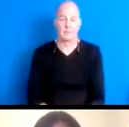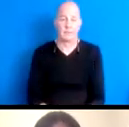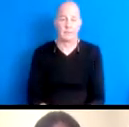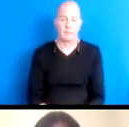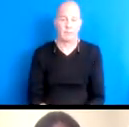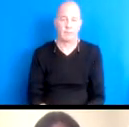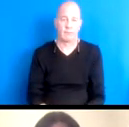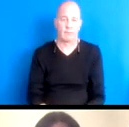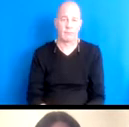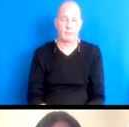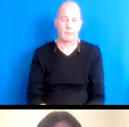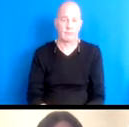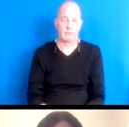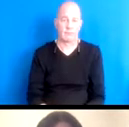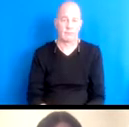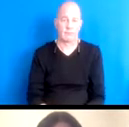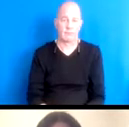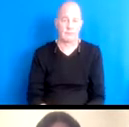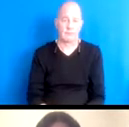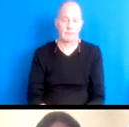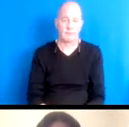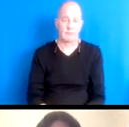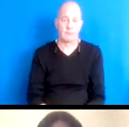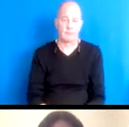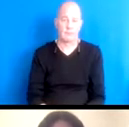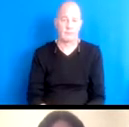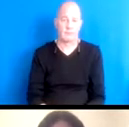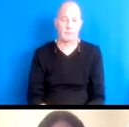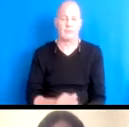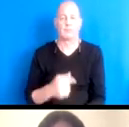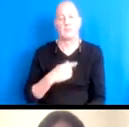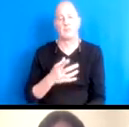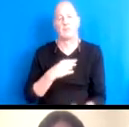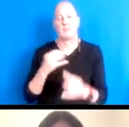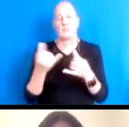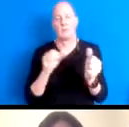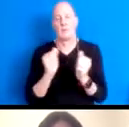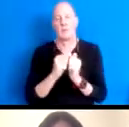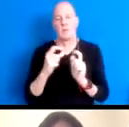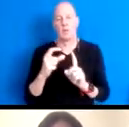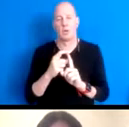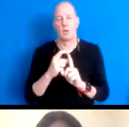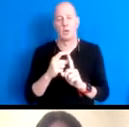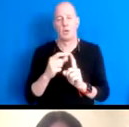16:21:47 Um, so I like to play with, with words and then call you know interdependence